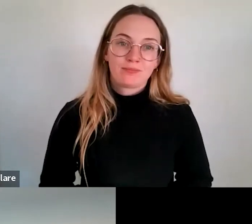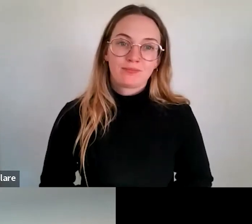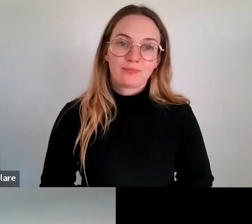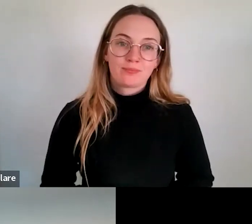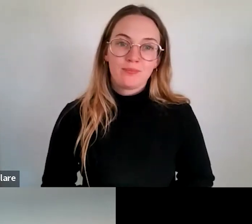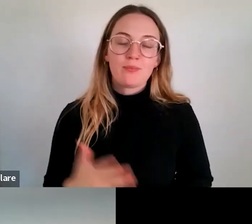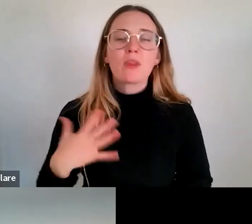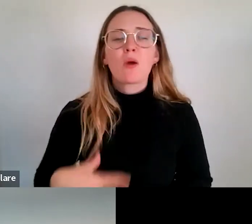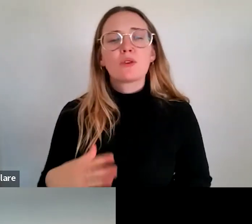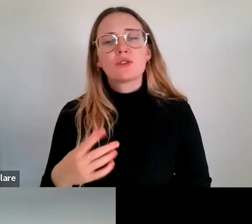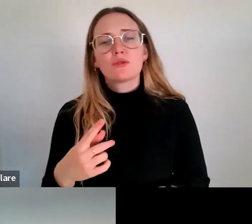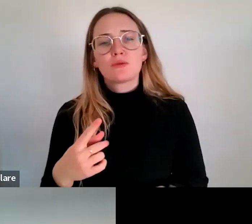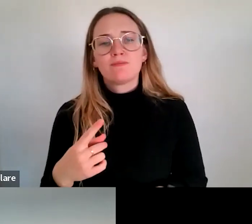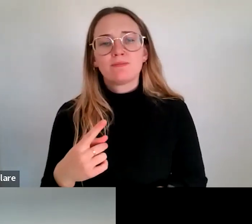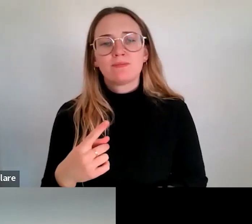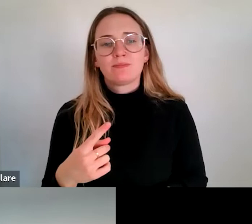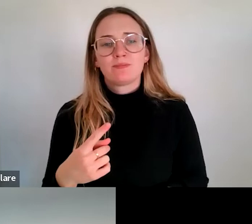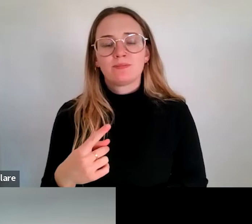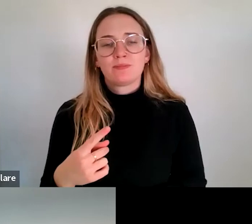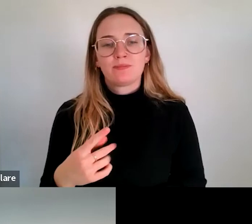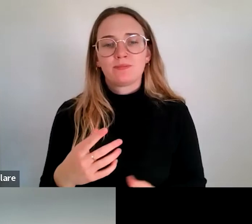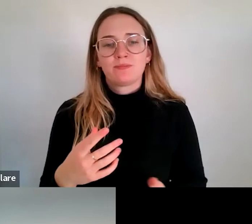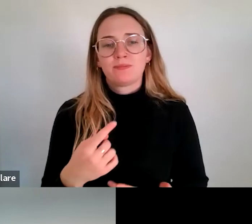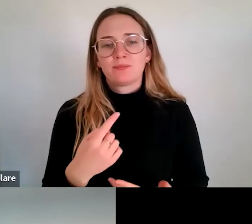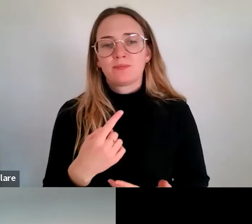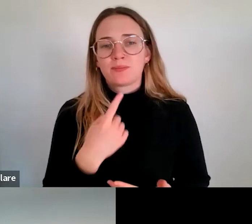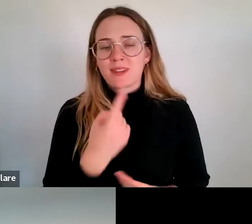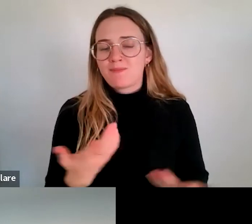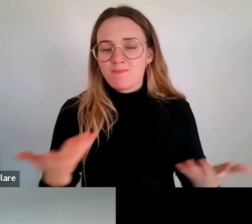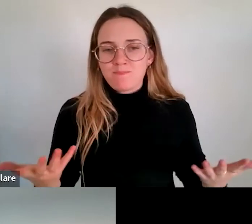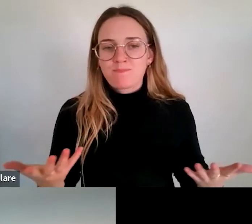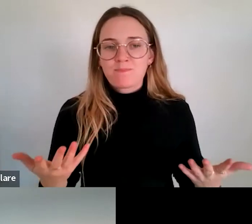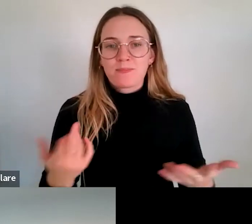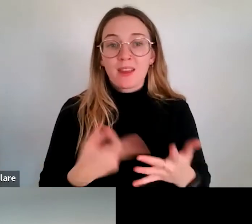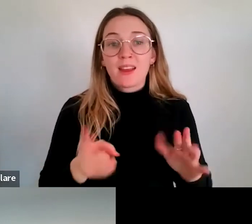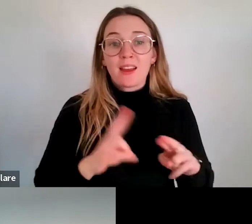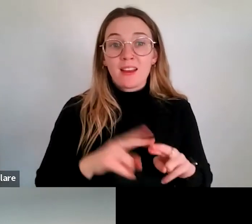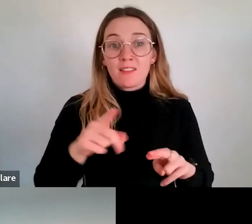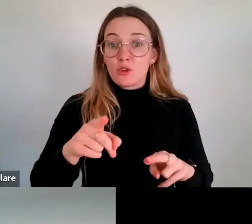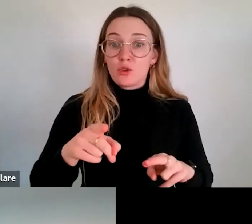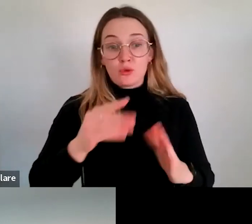to make a comment about, you know, if as you're working through an application one of the challenges